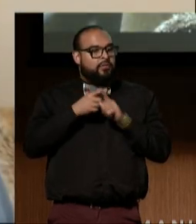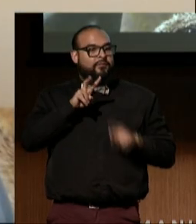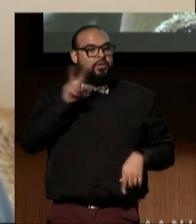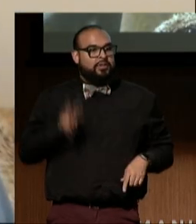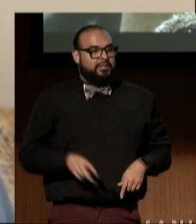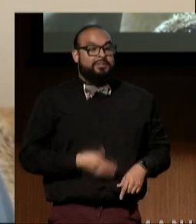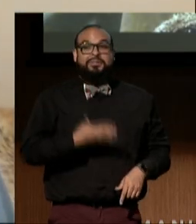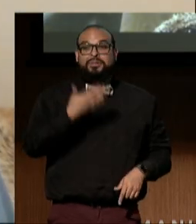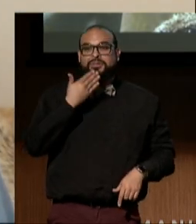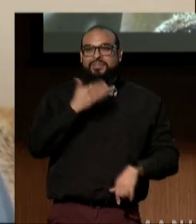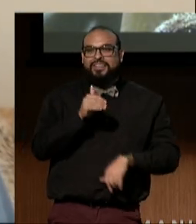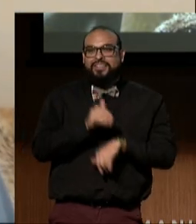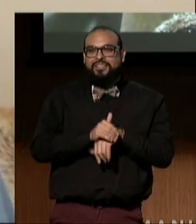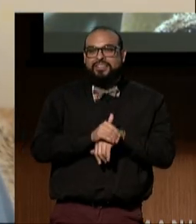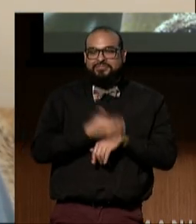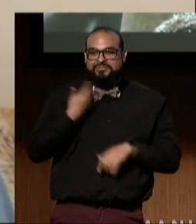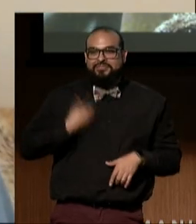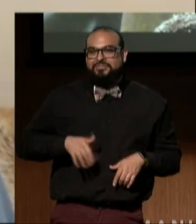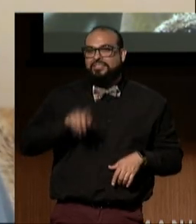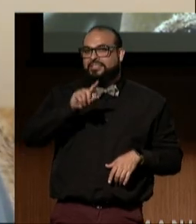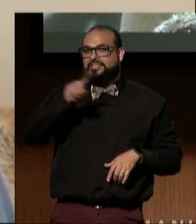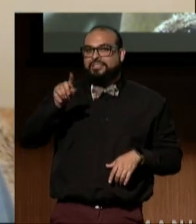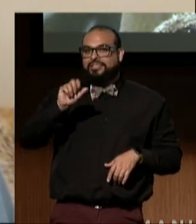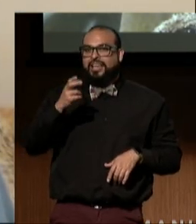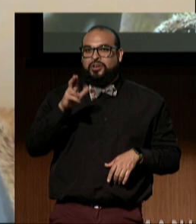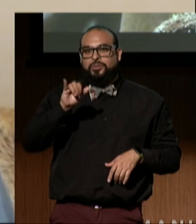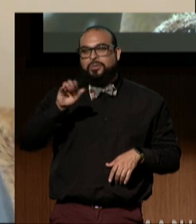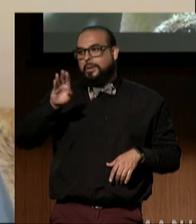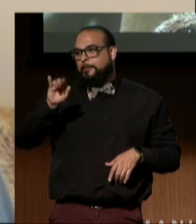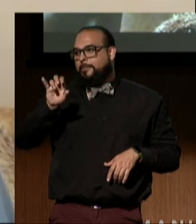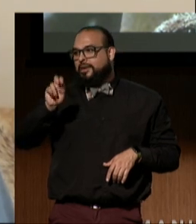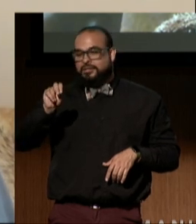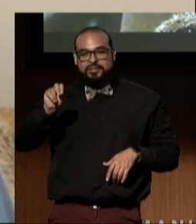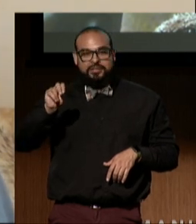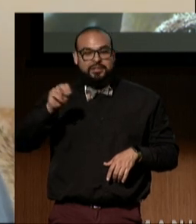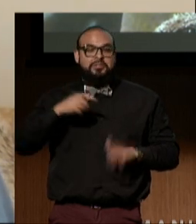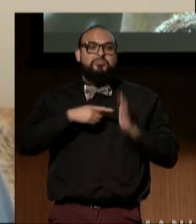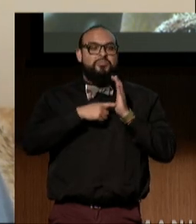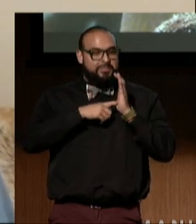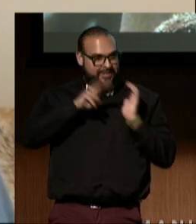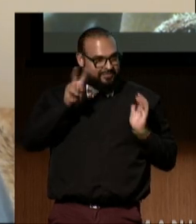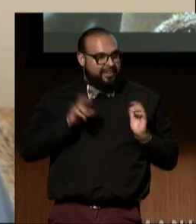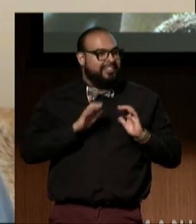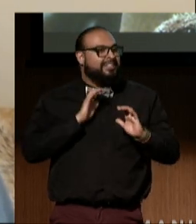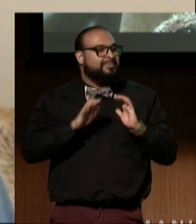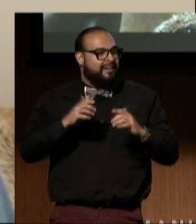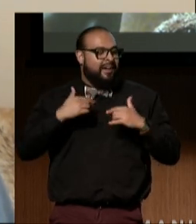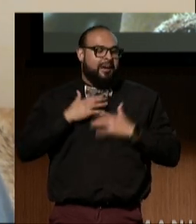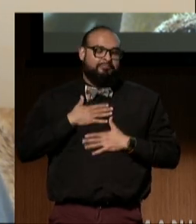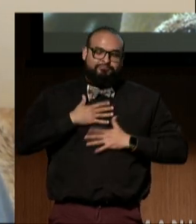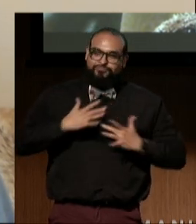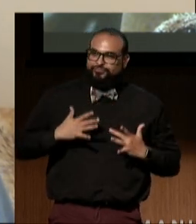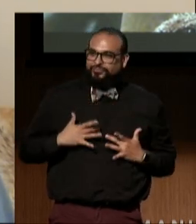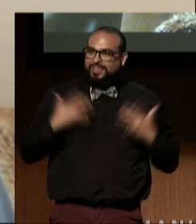Good evening, my name is Zachary Bastian, and on behalf of Verizon Communications, I am so thrilled to accept